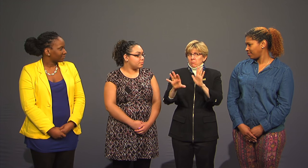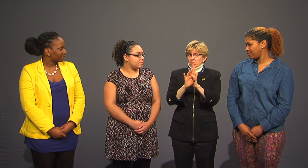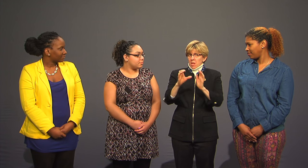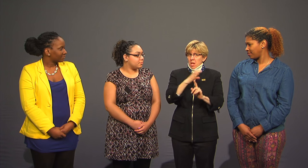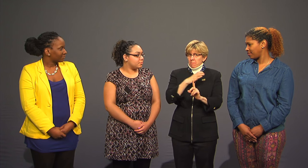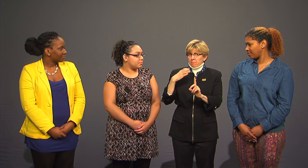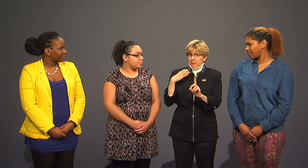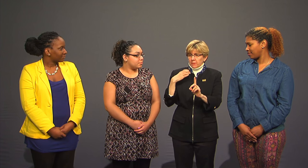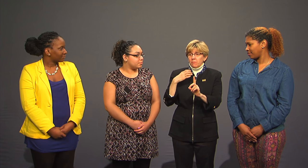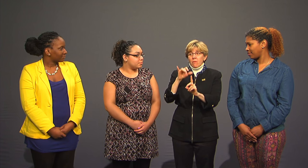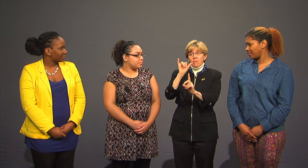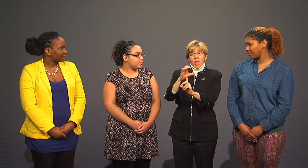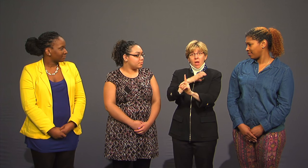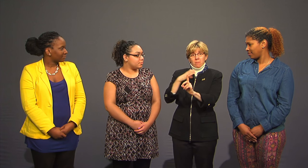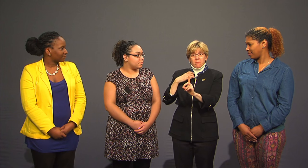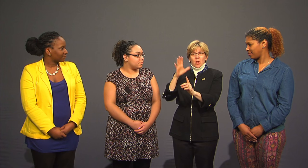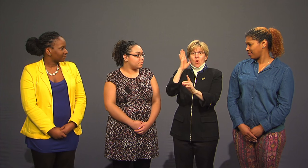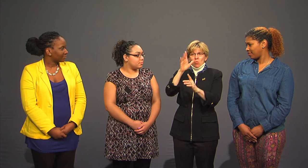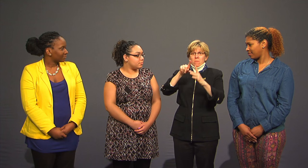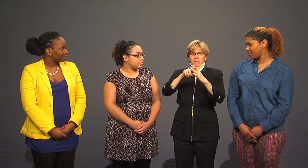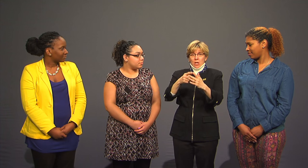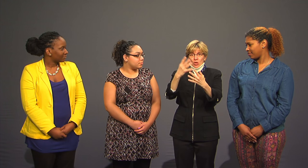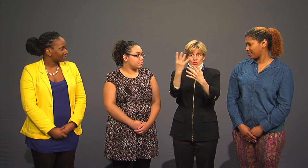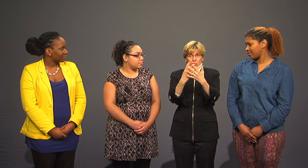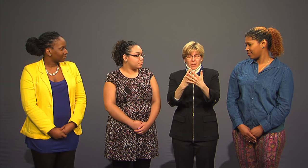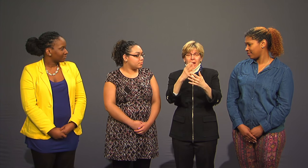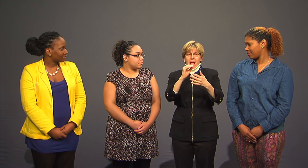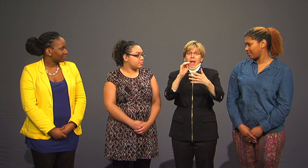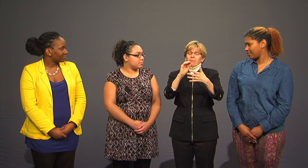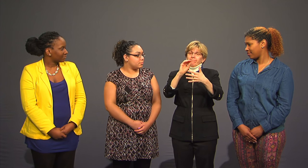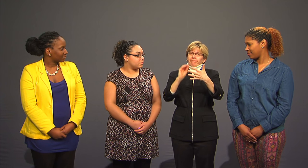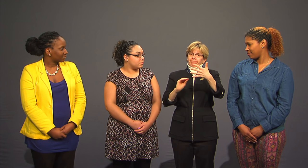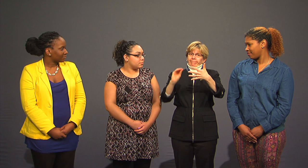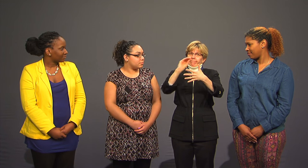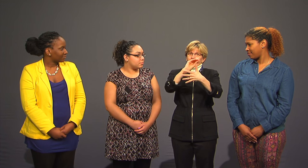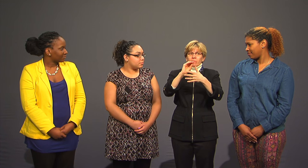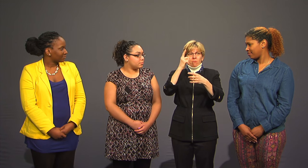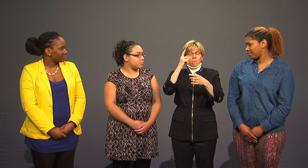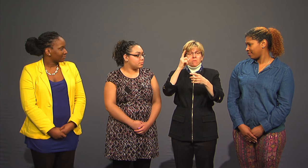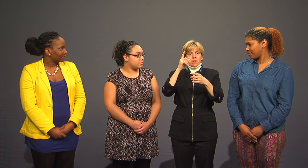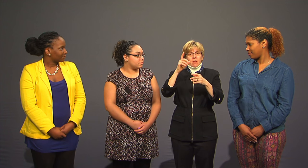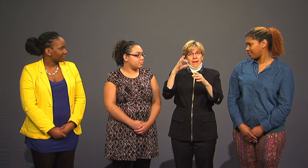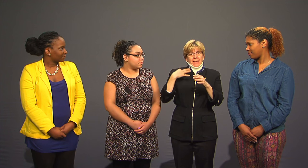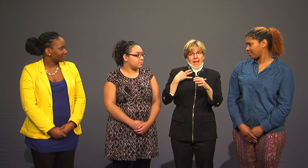We have already selected a committee who will begin screening and ranking candidates